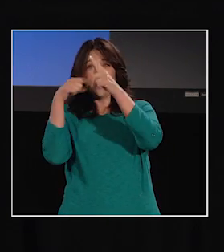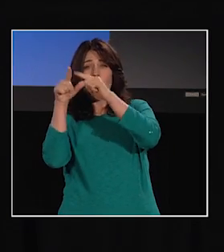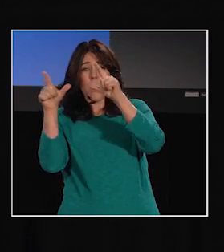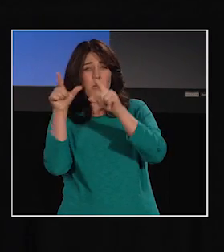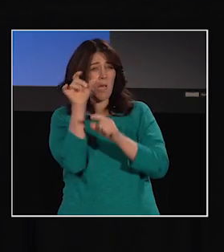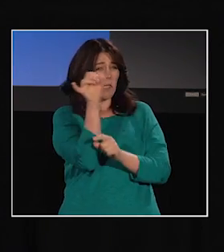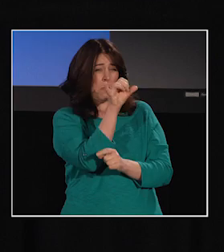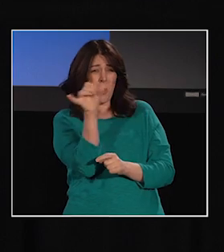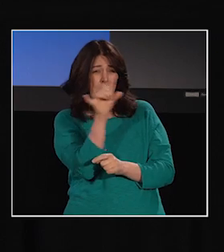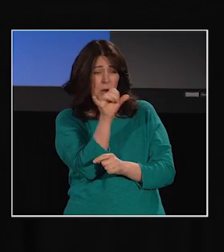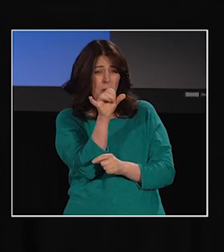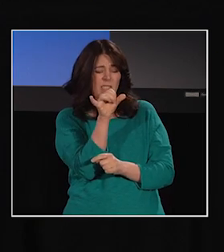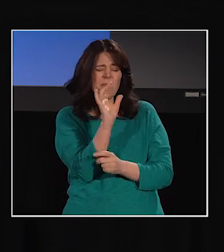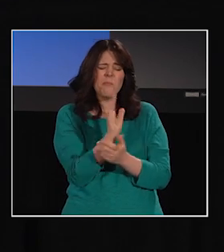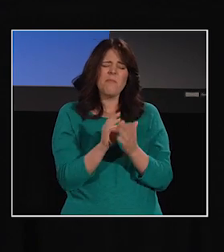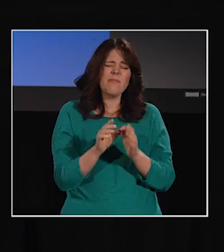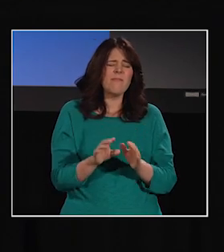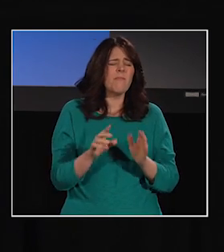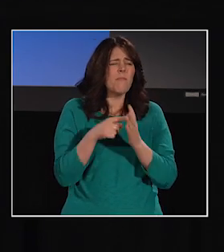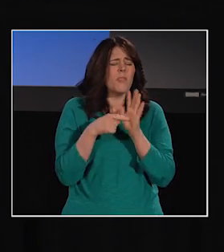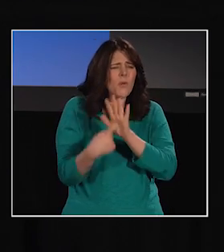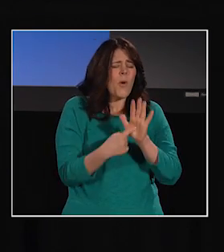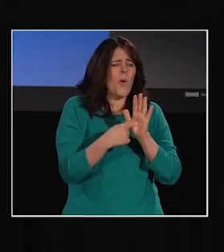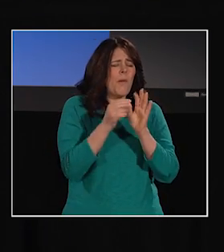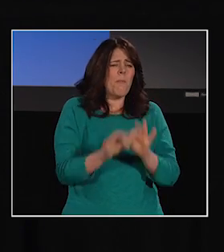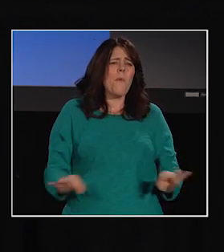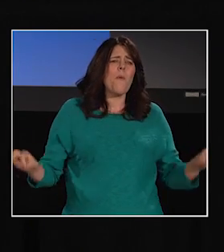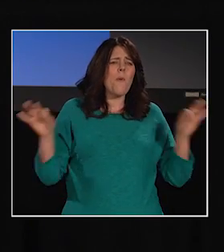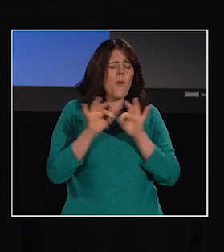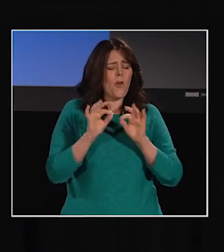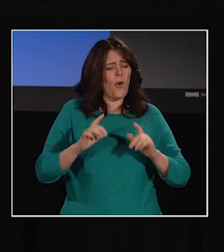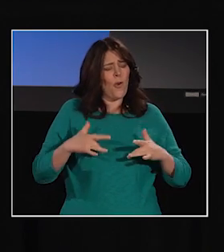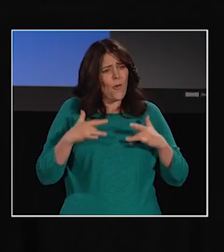reinforce the urgency for early dual language,